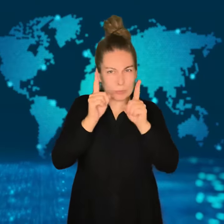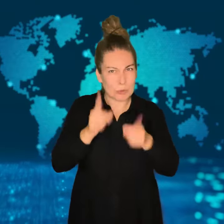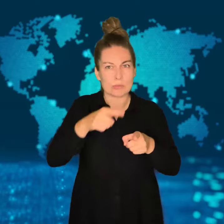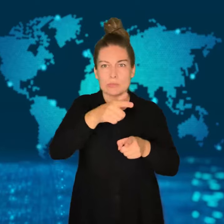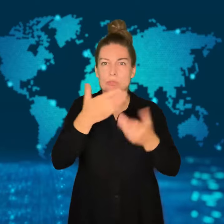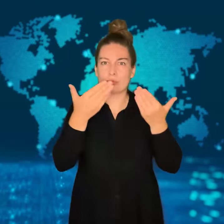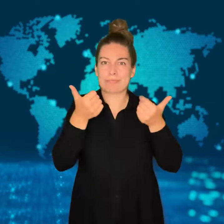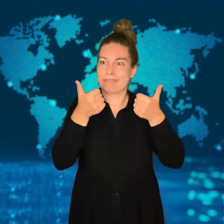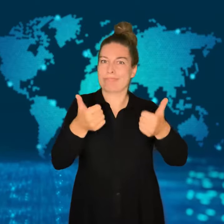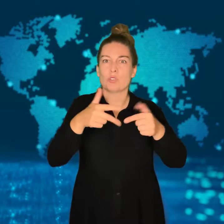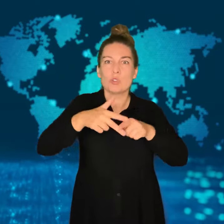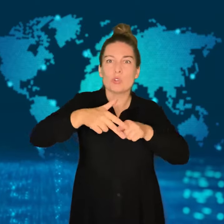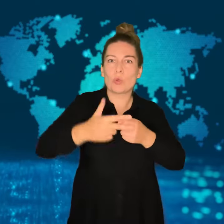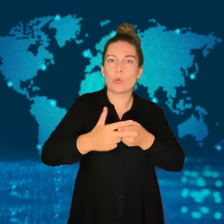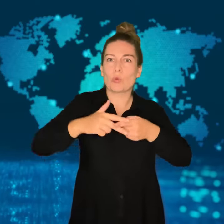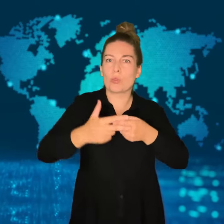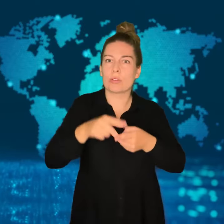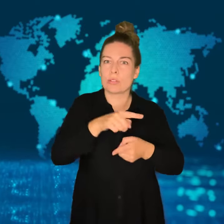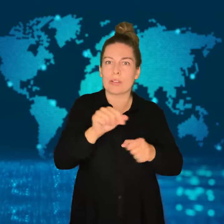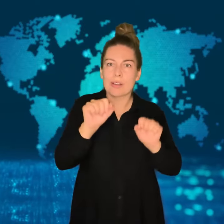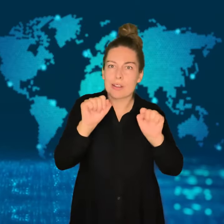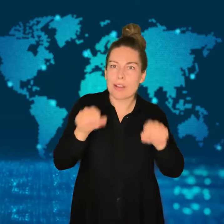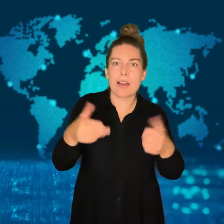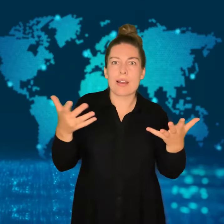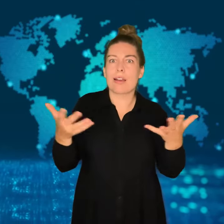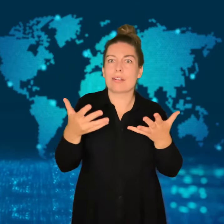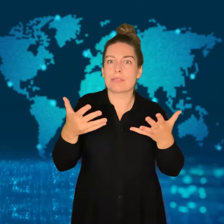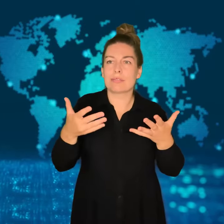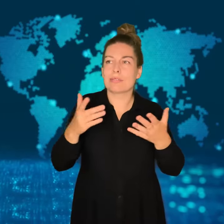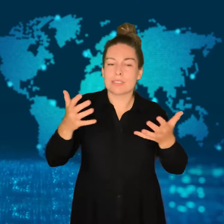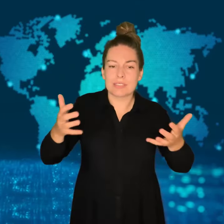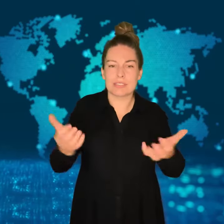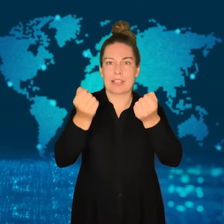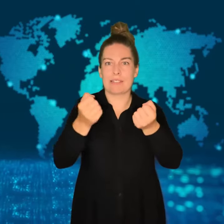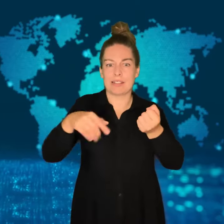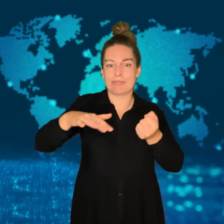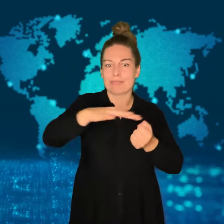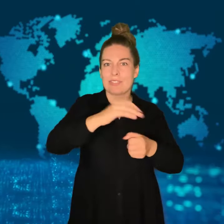the tourism crowd.